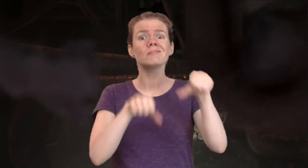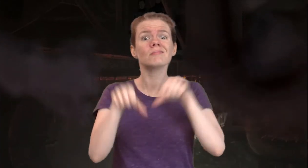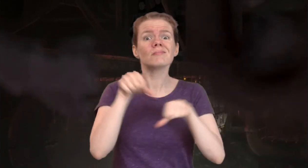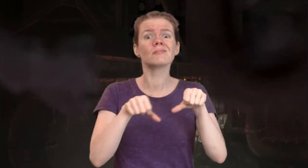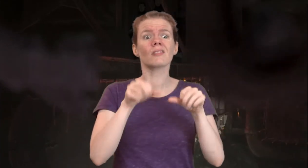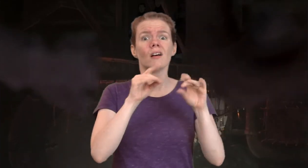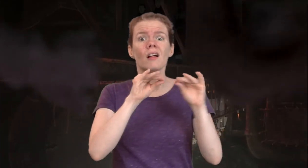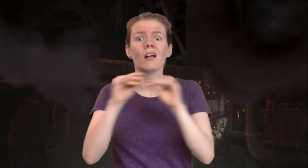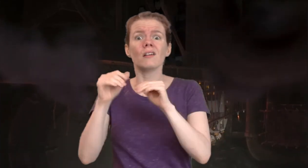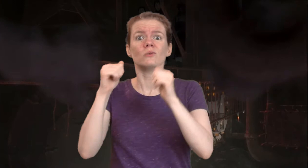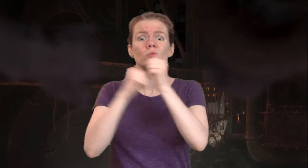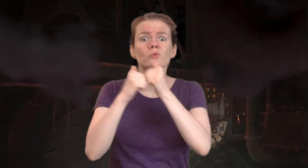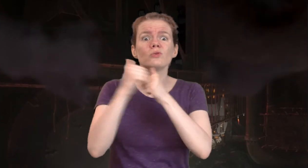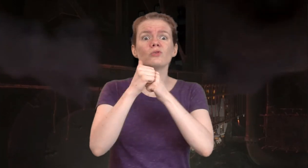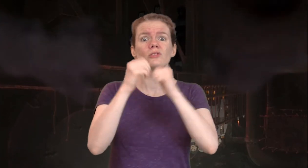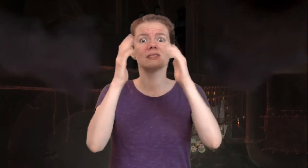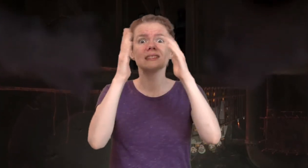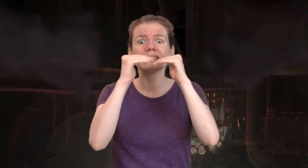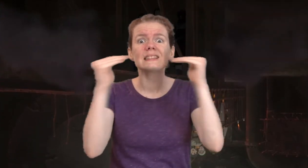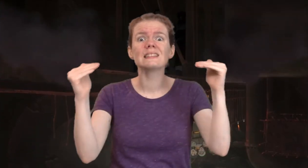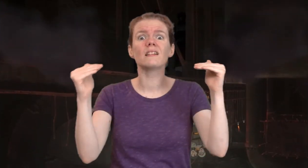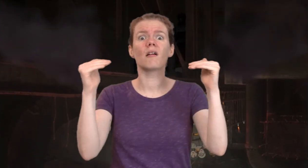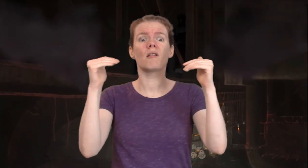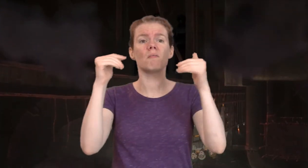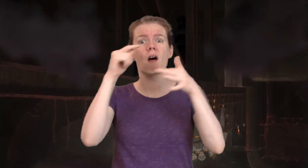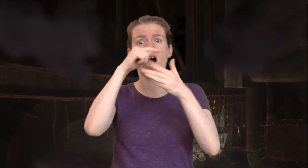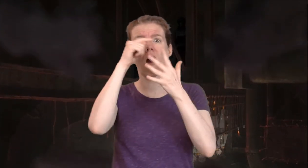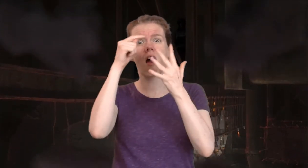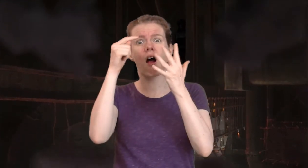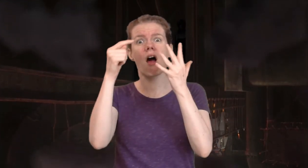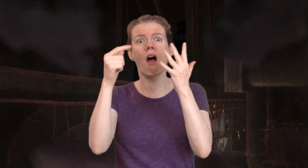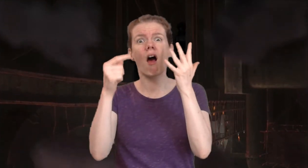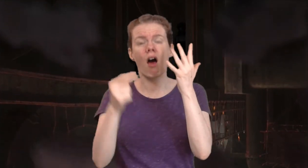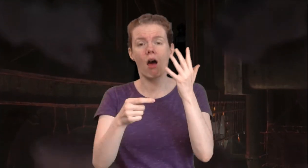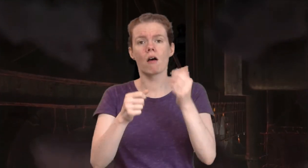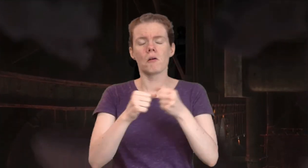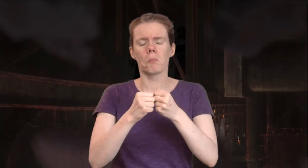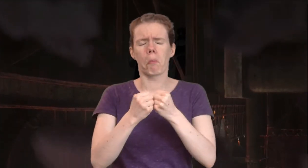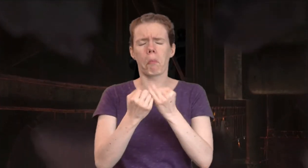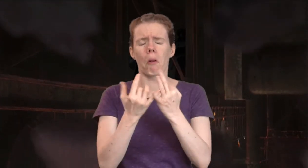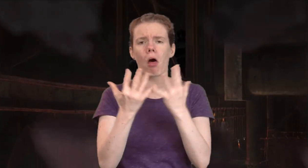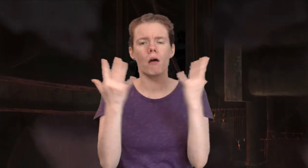They are the broken remains of an oppressive system.